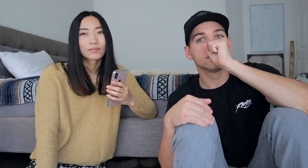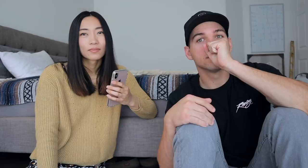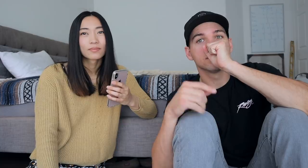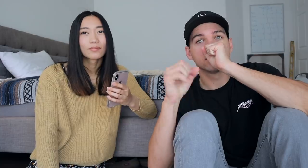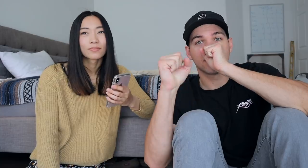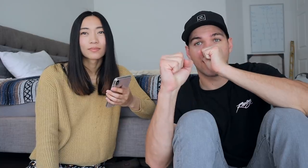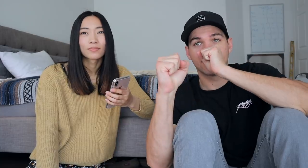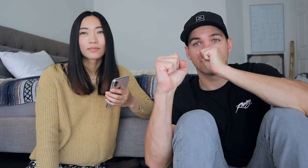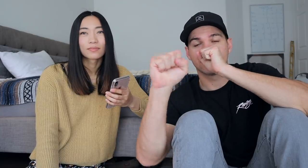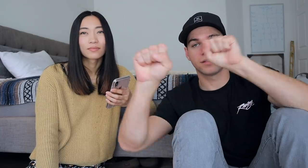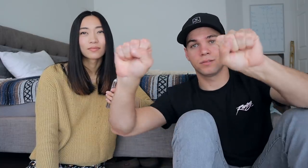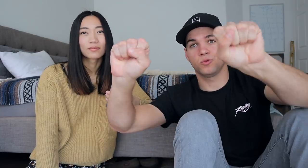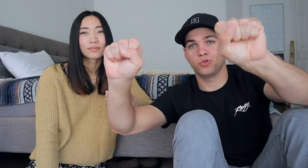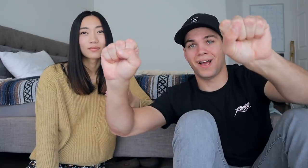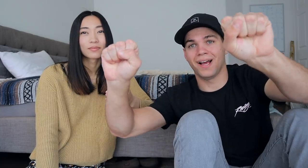S Two S's